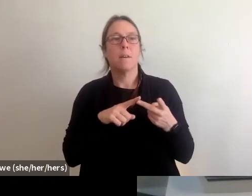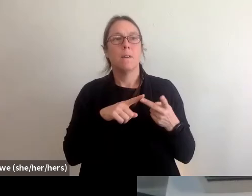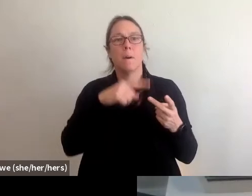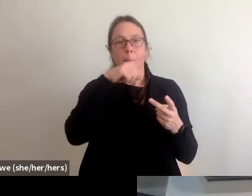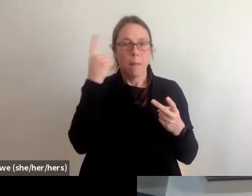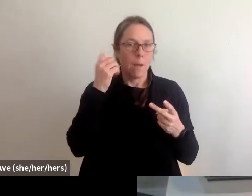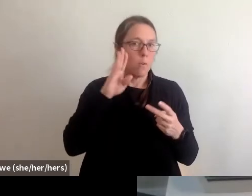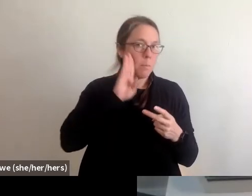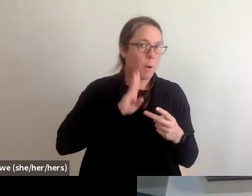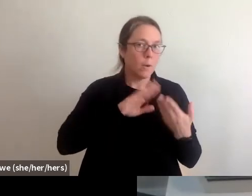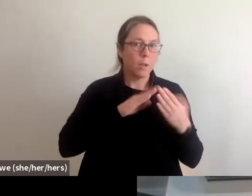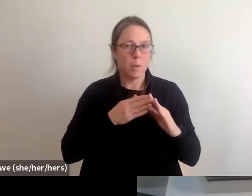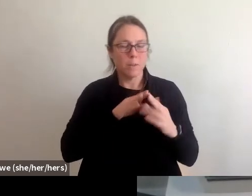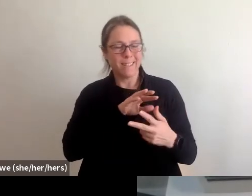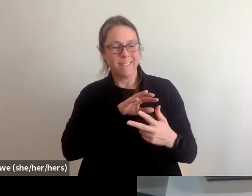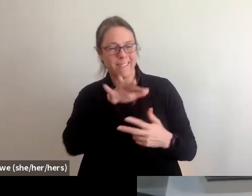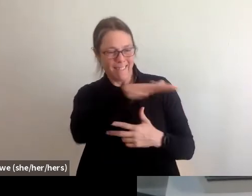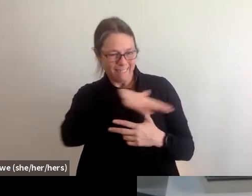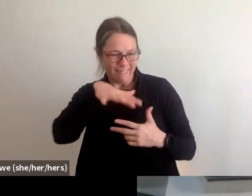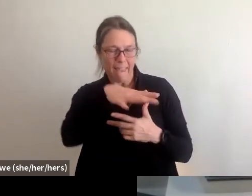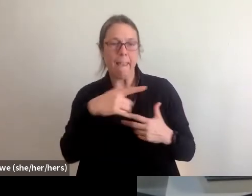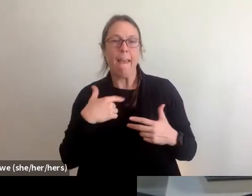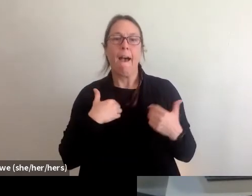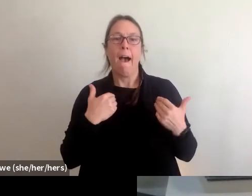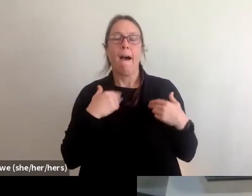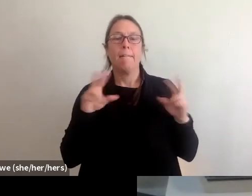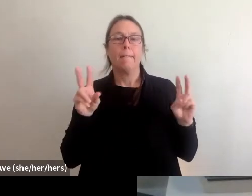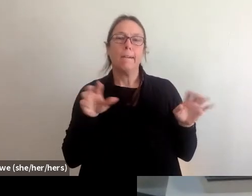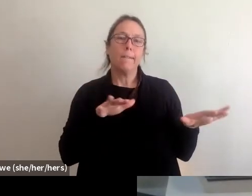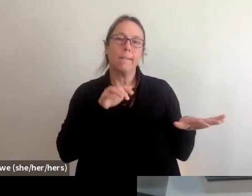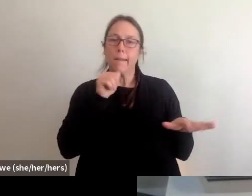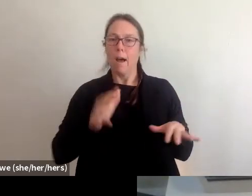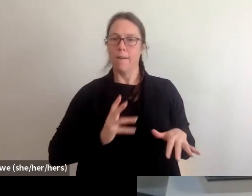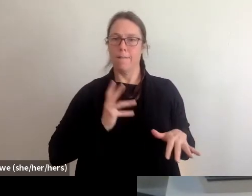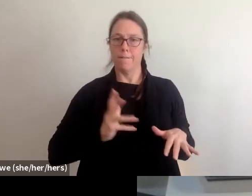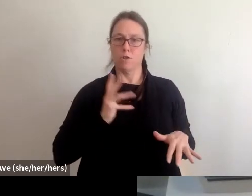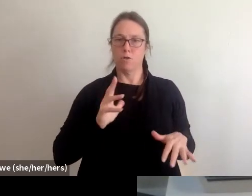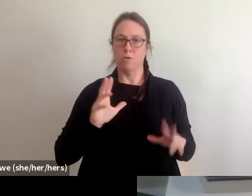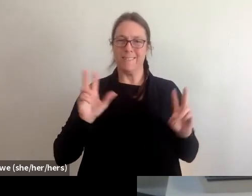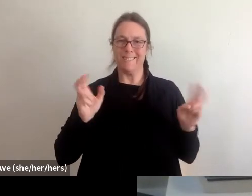have informal title documents or they may be owning their home